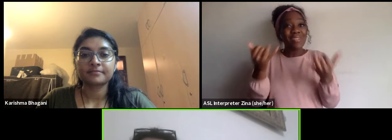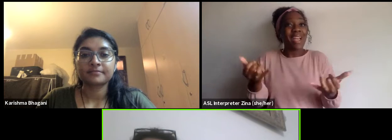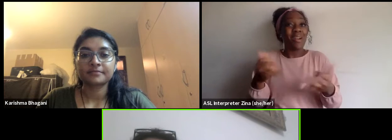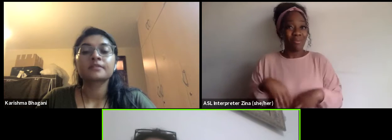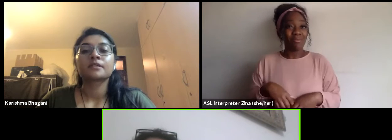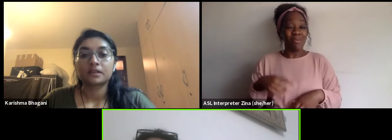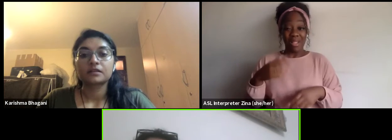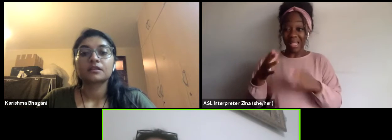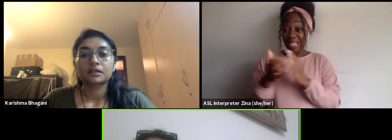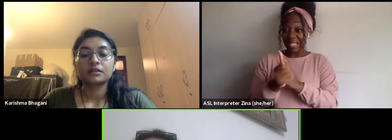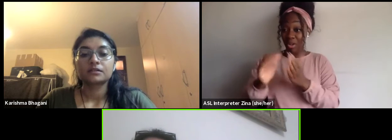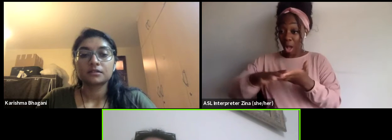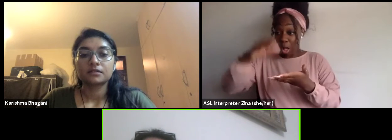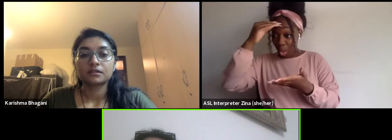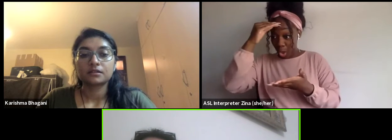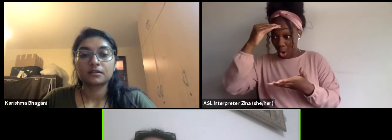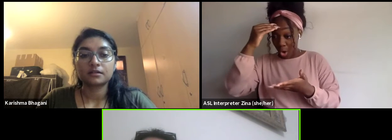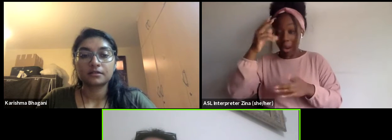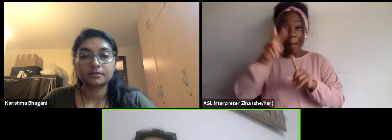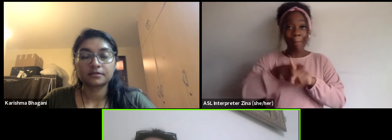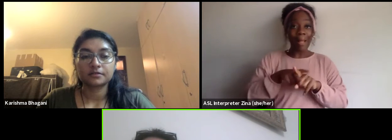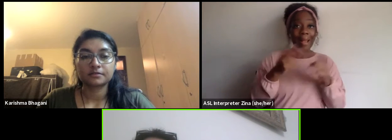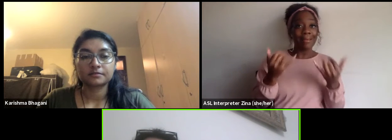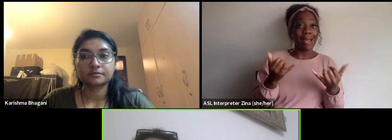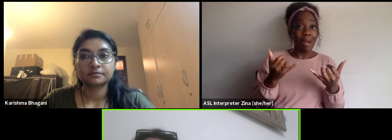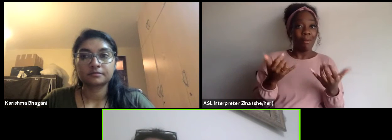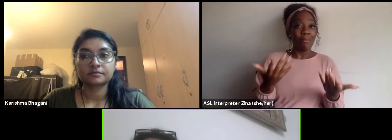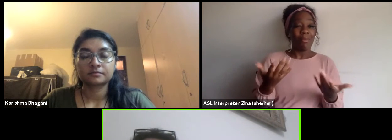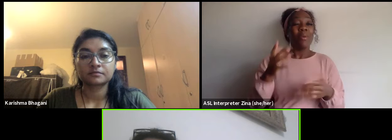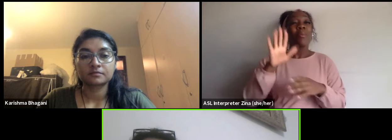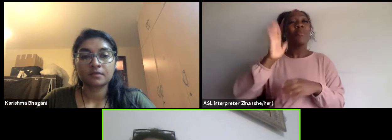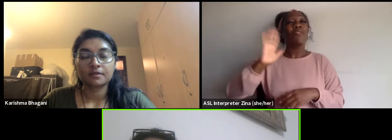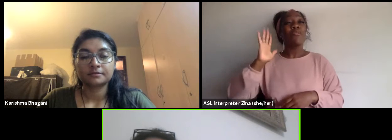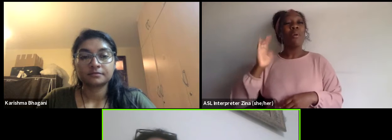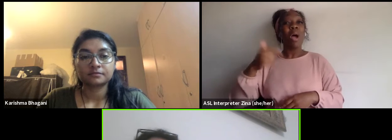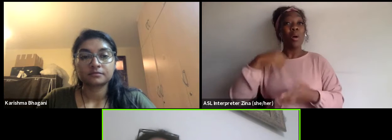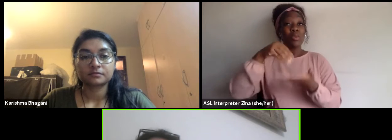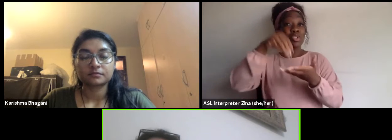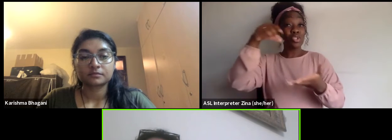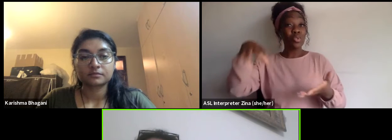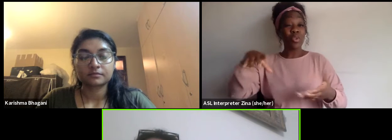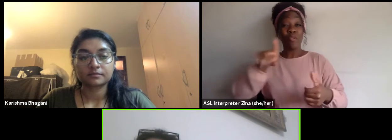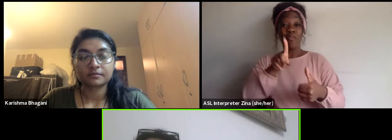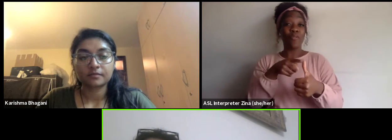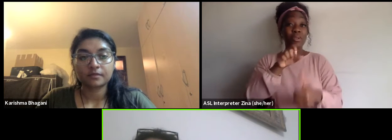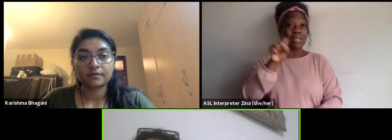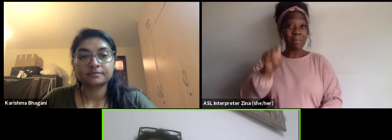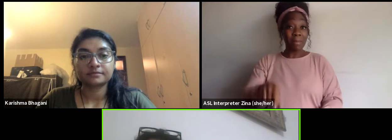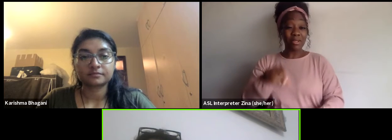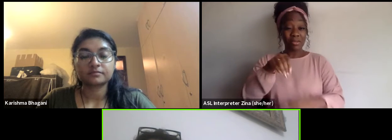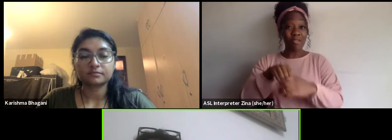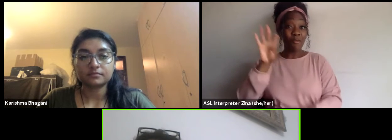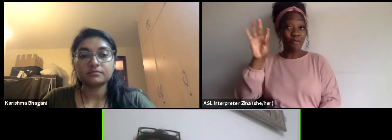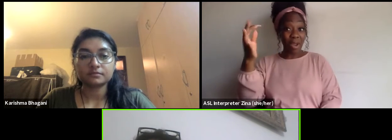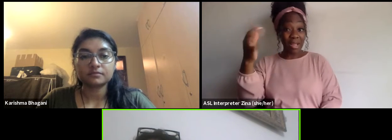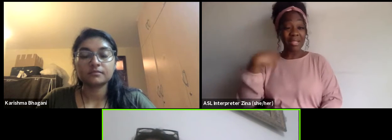for example when I was student the first semester degree in France I work with for an intellectual property company.